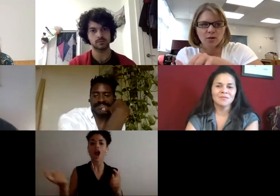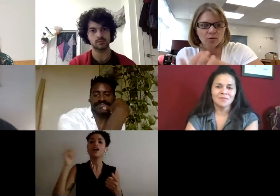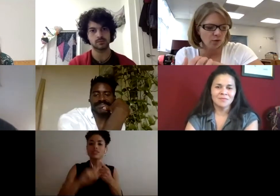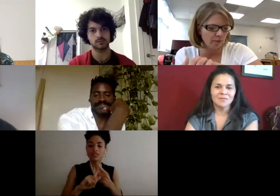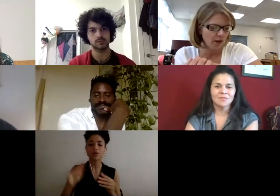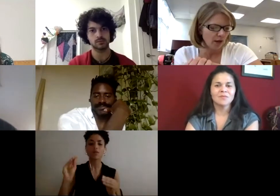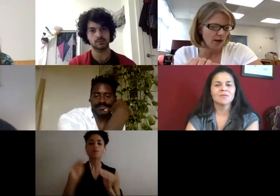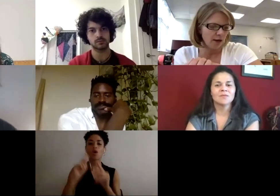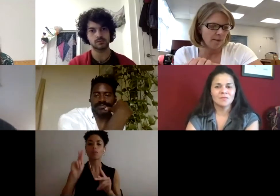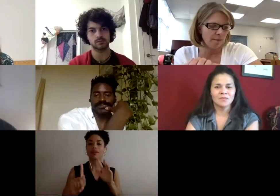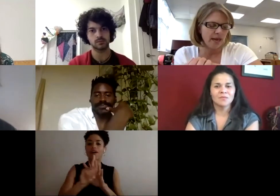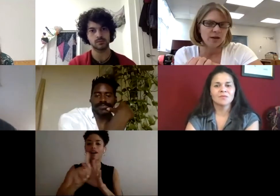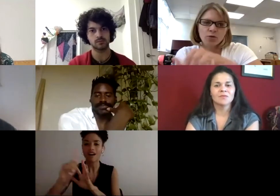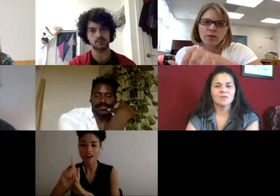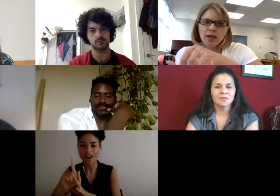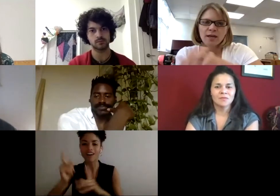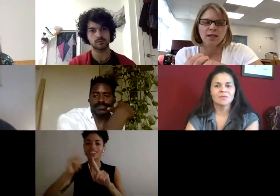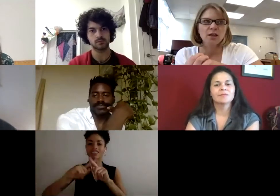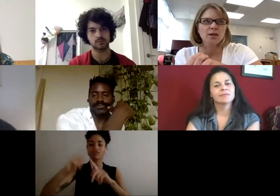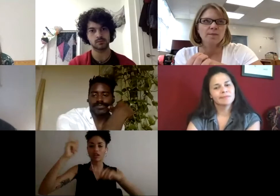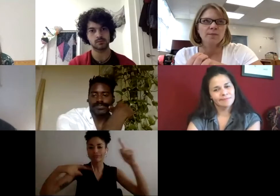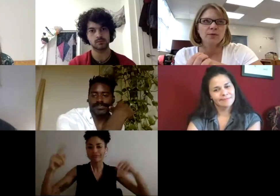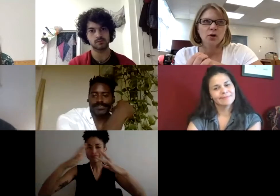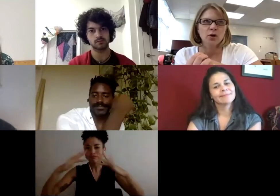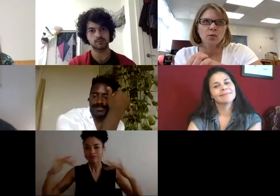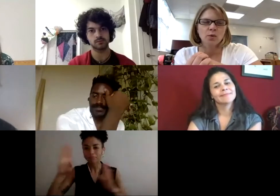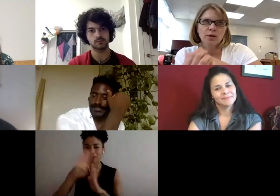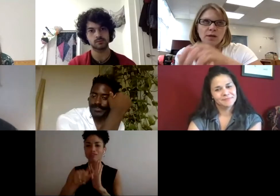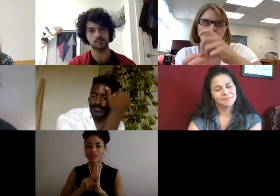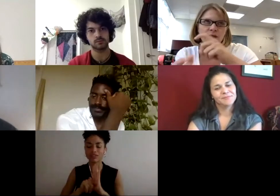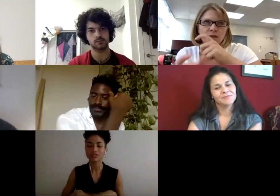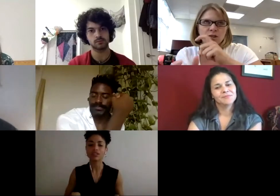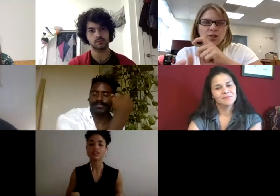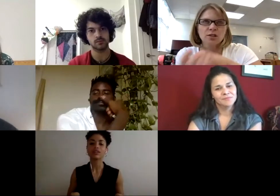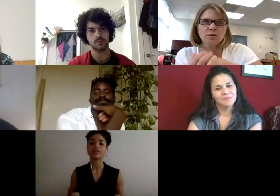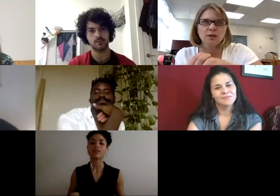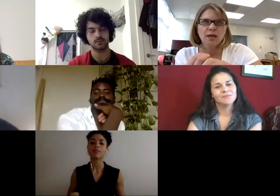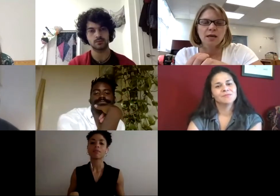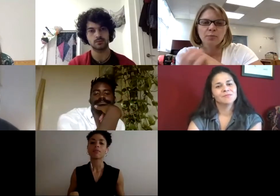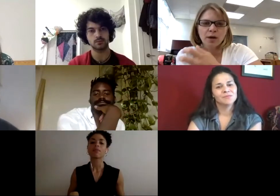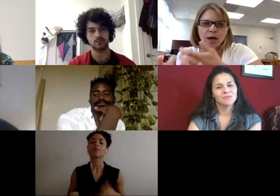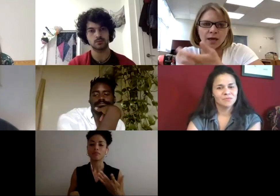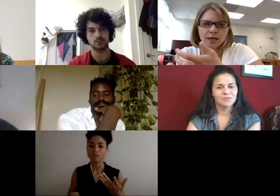room. And through that, I think, or in conjunction with that, a pride